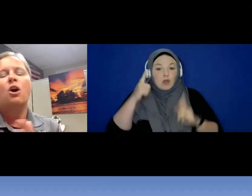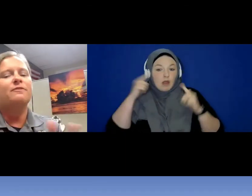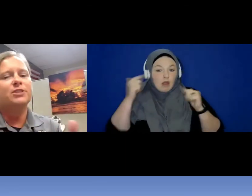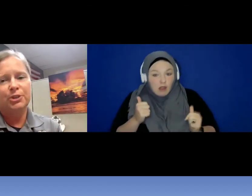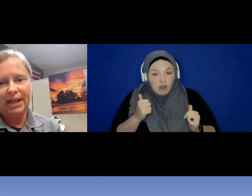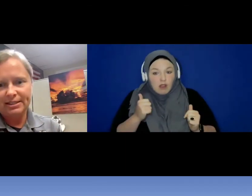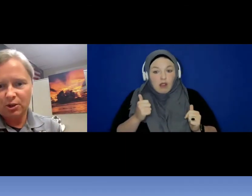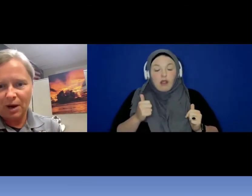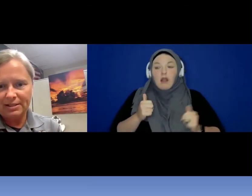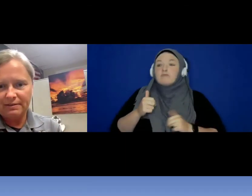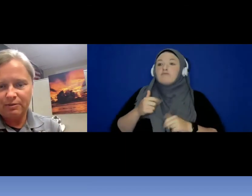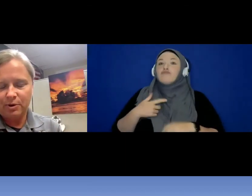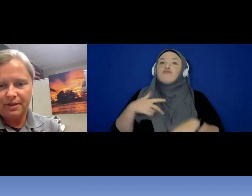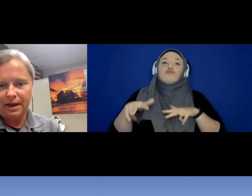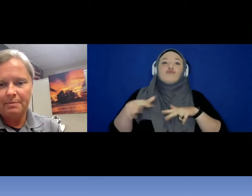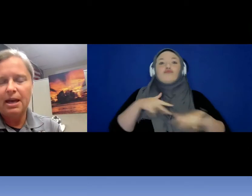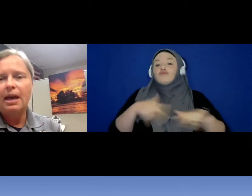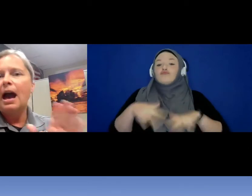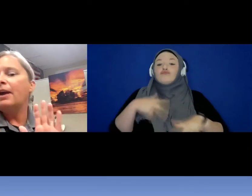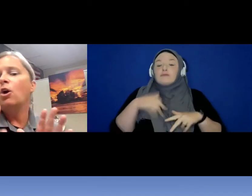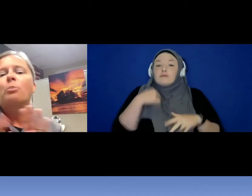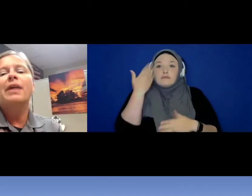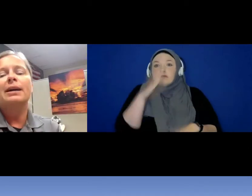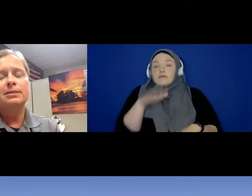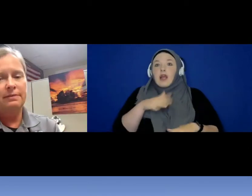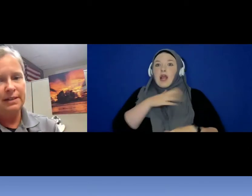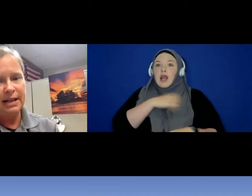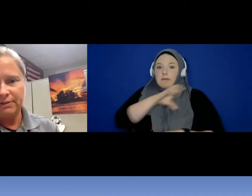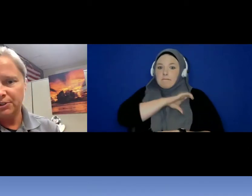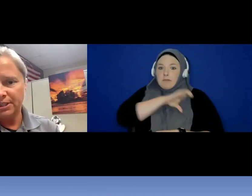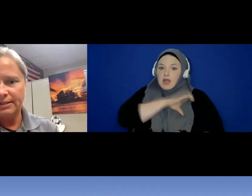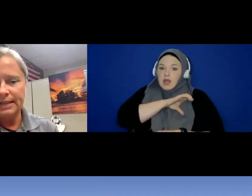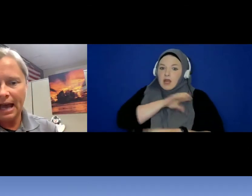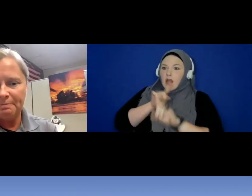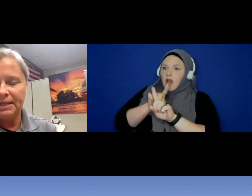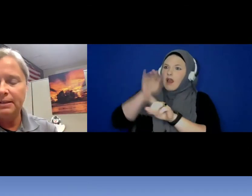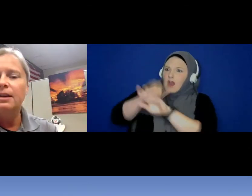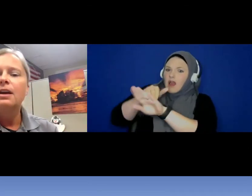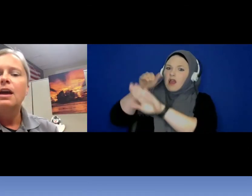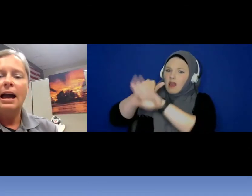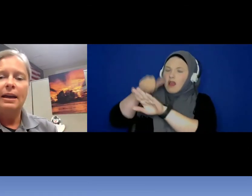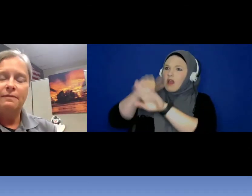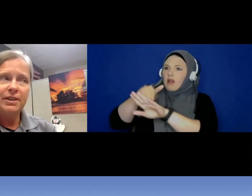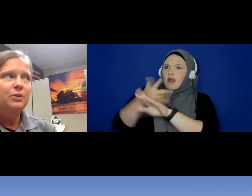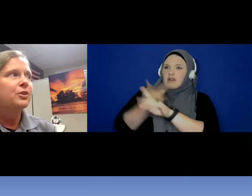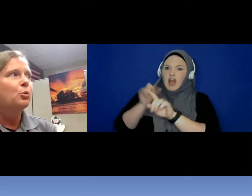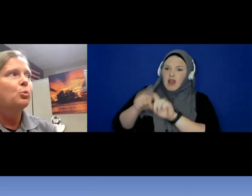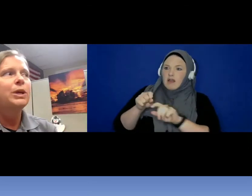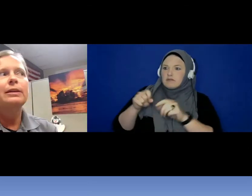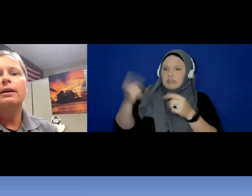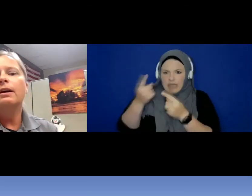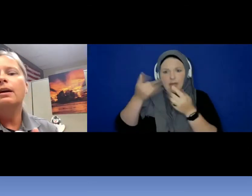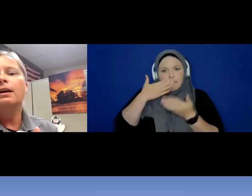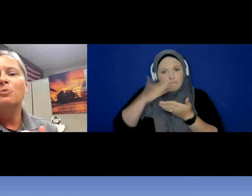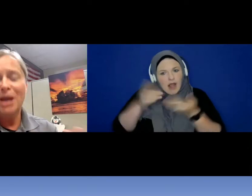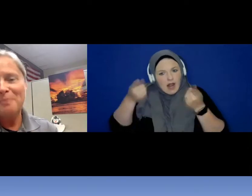officer gets aggressive with them. I hope that stuff never does happen. I feel that we -- we are